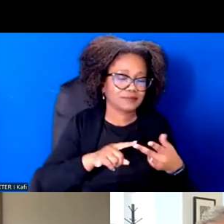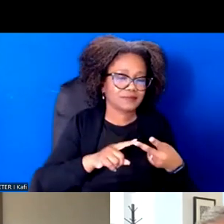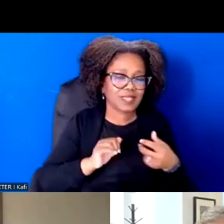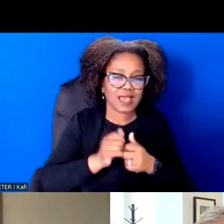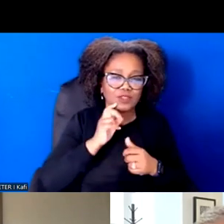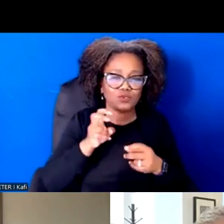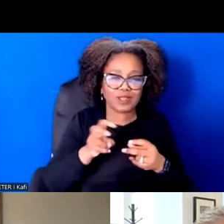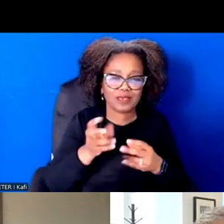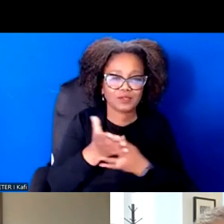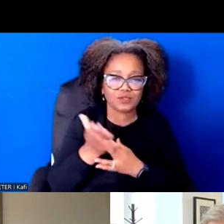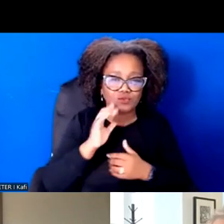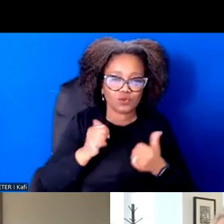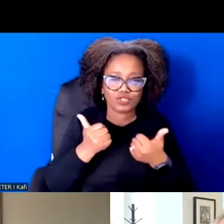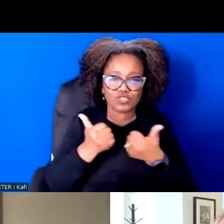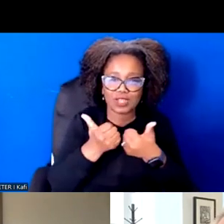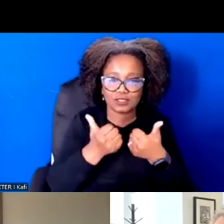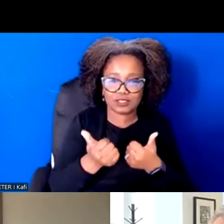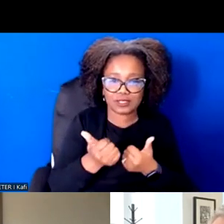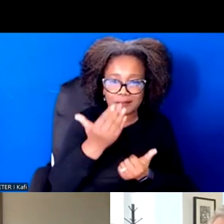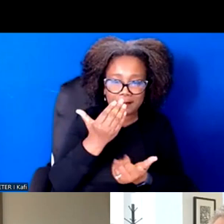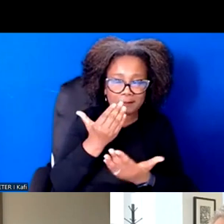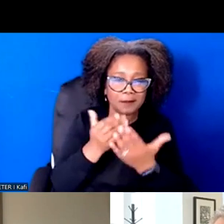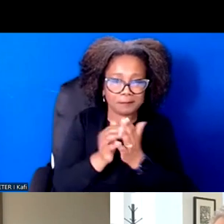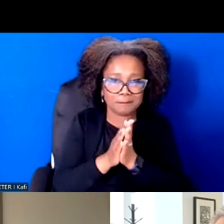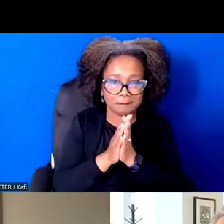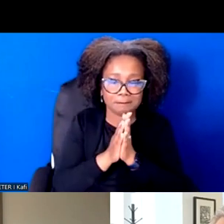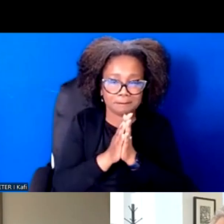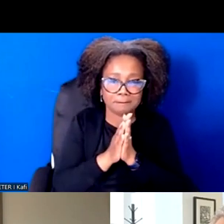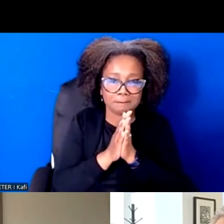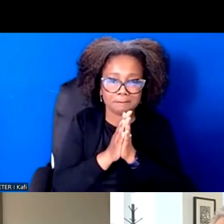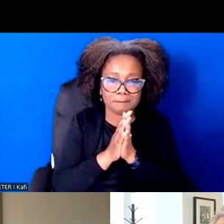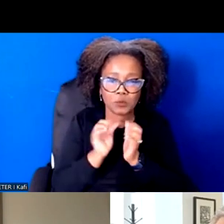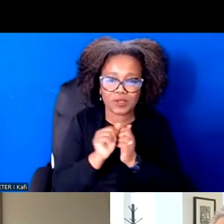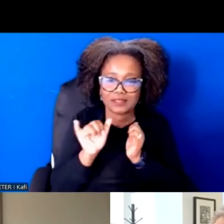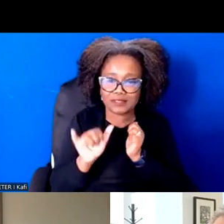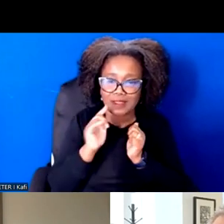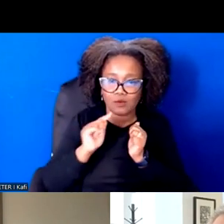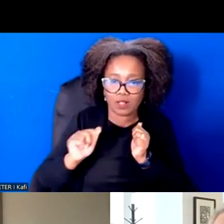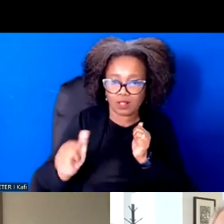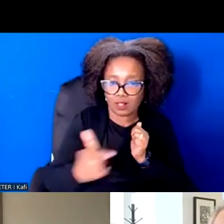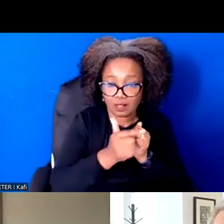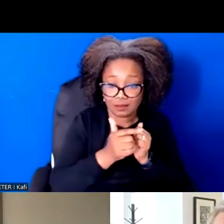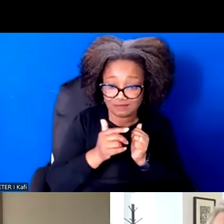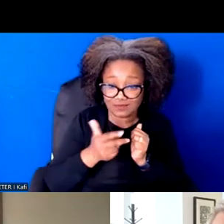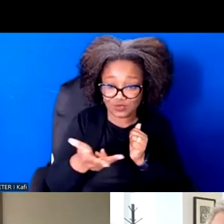We've got folks working across all different spaces, but that I will turn it to the three of you. Thank you.